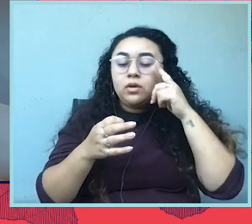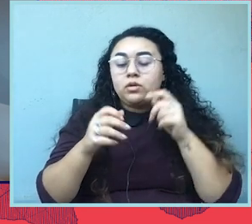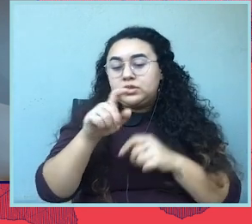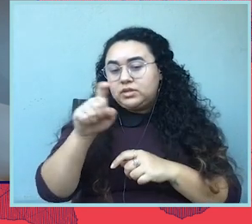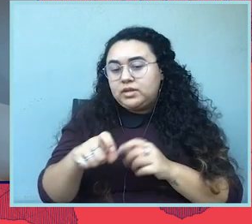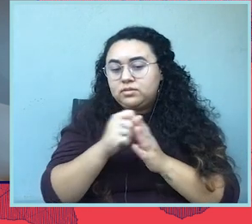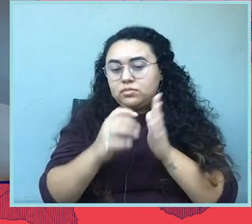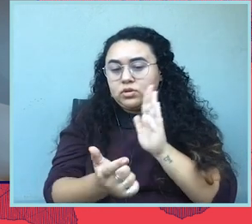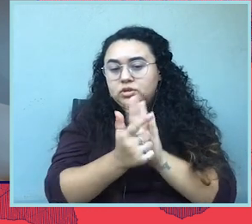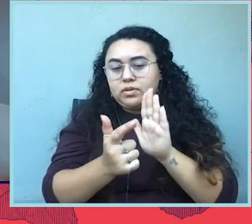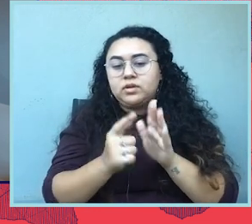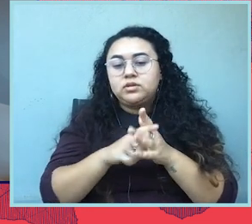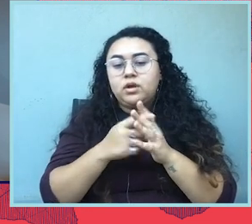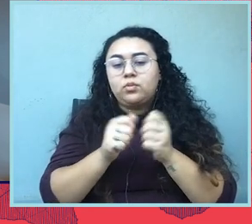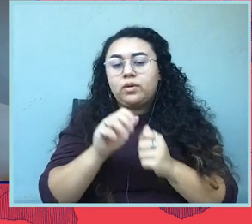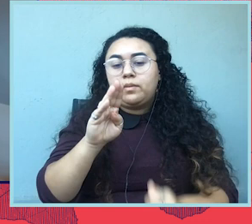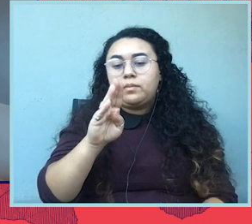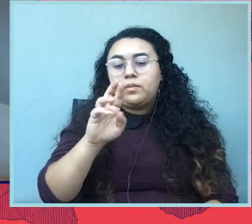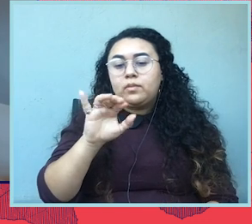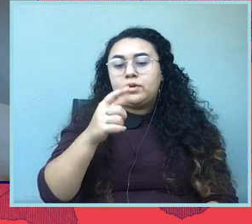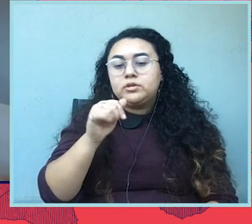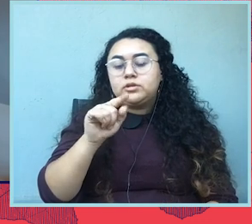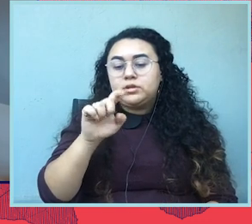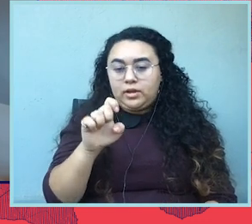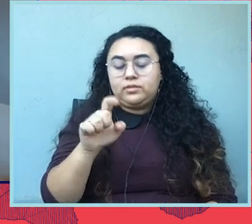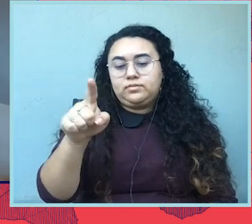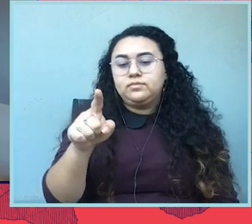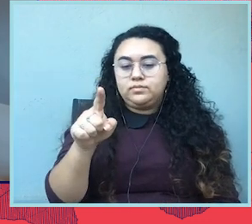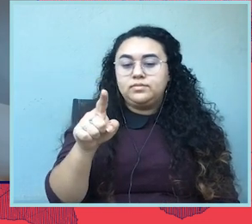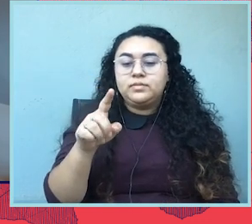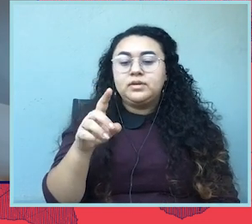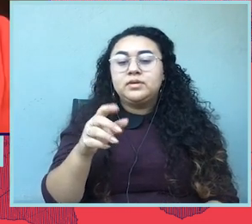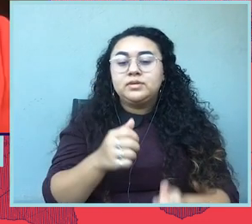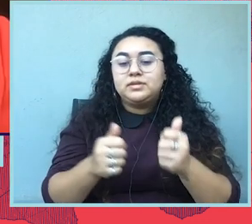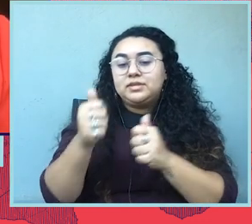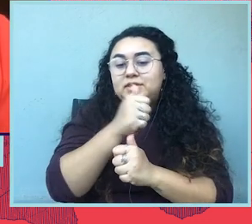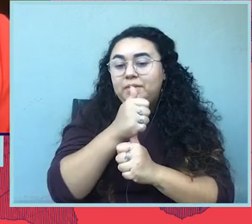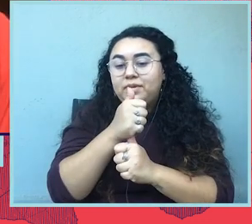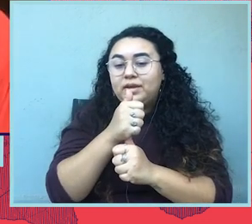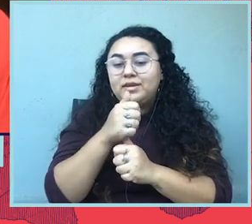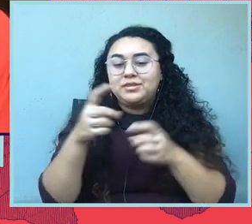Amiri, deputy director of the ACLU Reproductive Freedom Project. Hi, Brigitte.